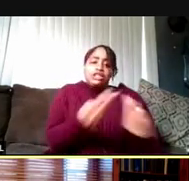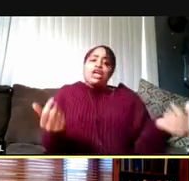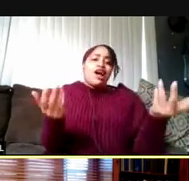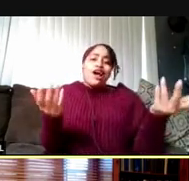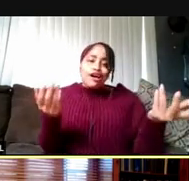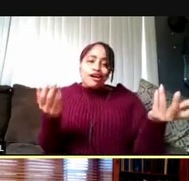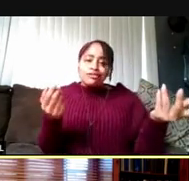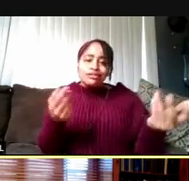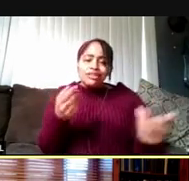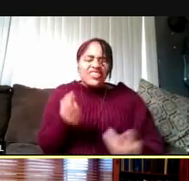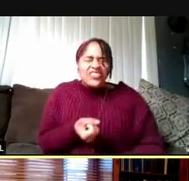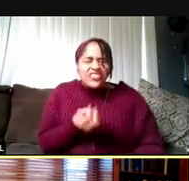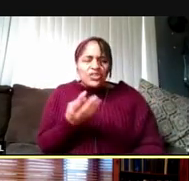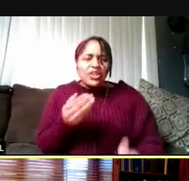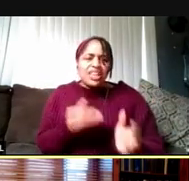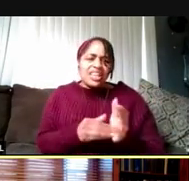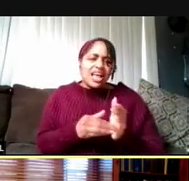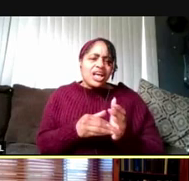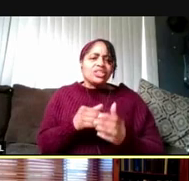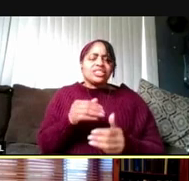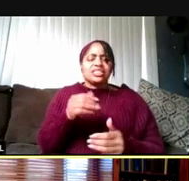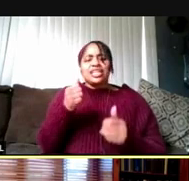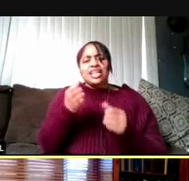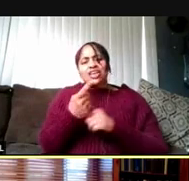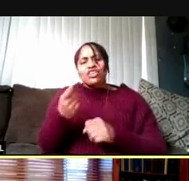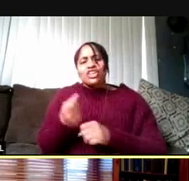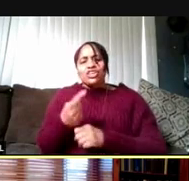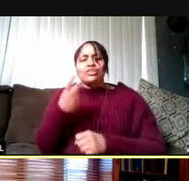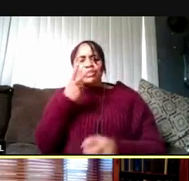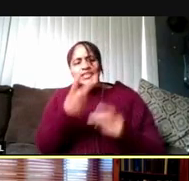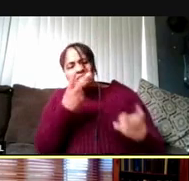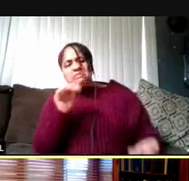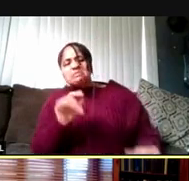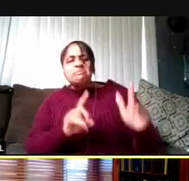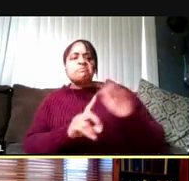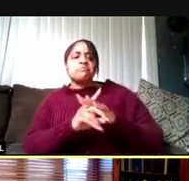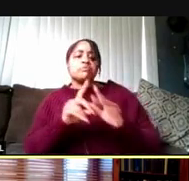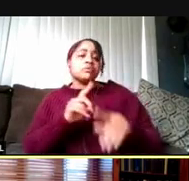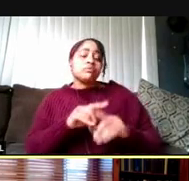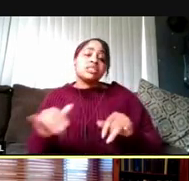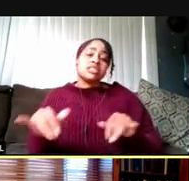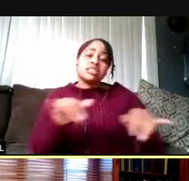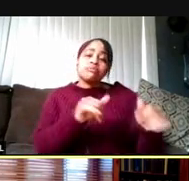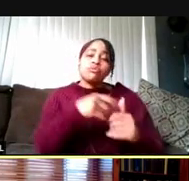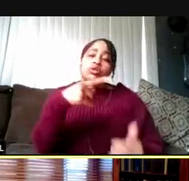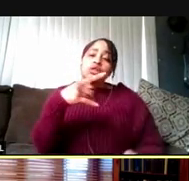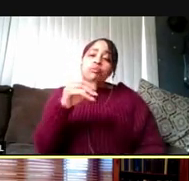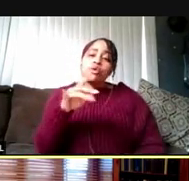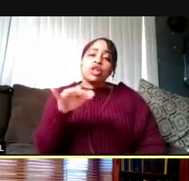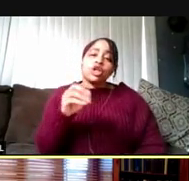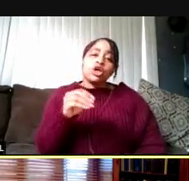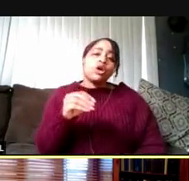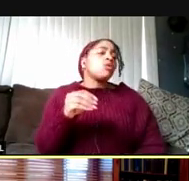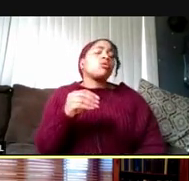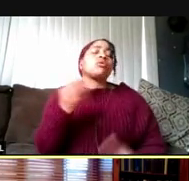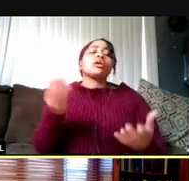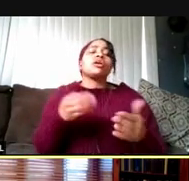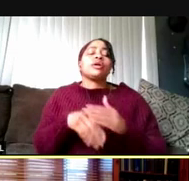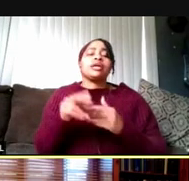There may be a few thousand cases per year, and then similarly with Polio essentially eradicated in the United States and very small numbers